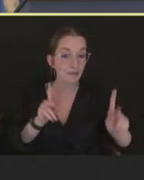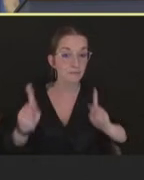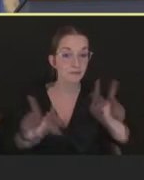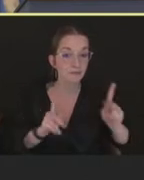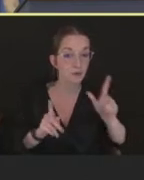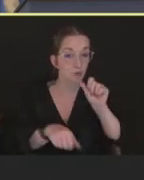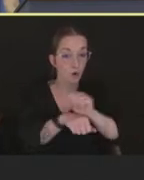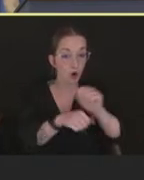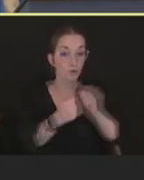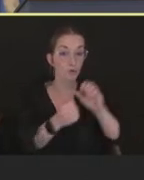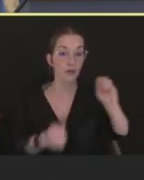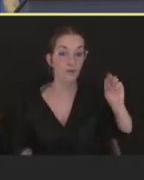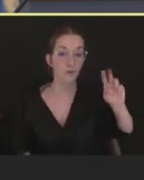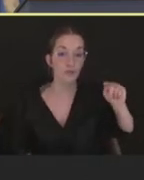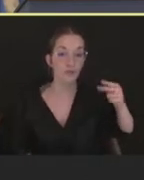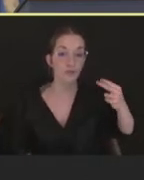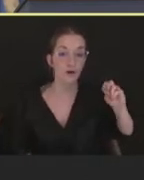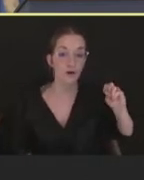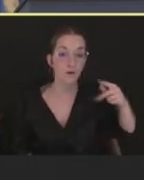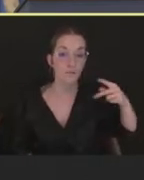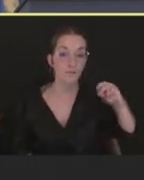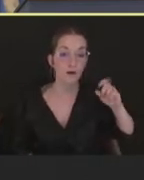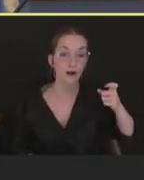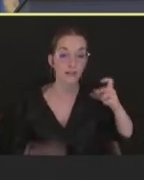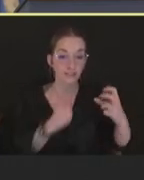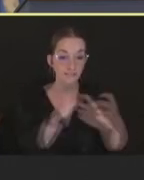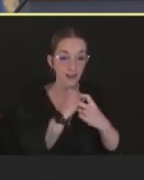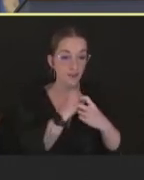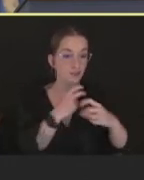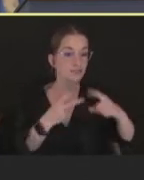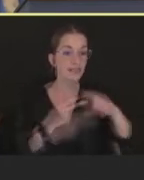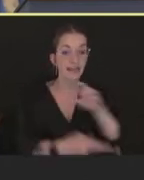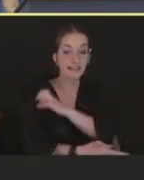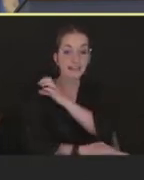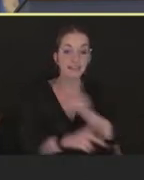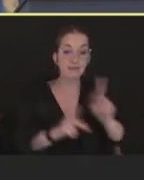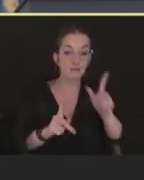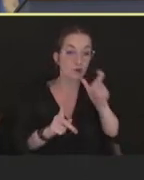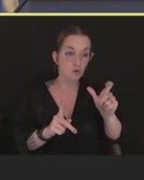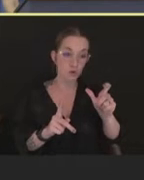clinical laboratory personnel performing diagnostic testing for orthopox viruses,